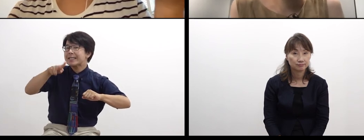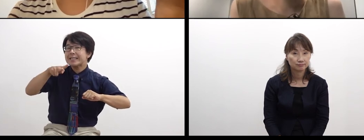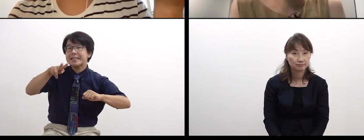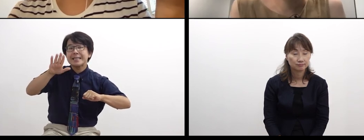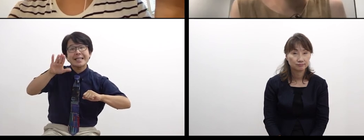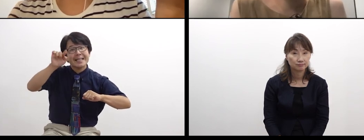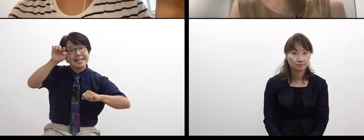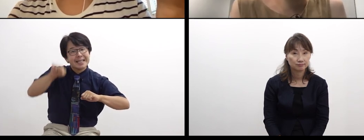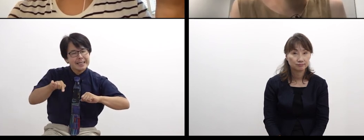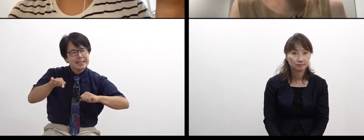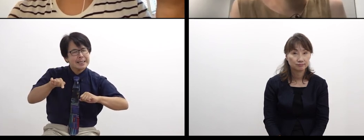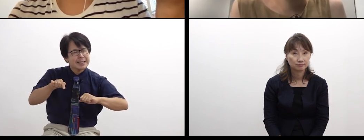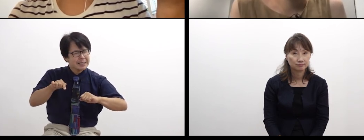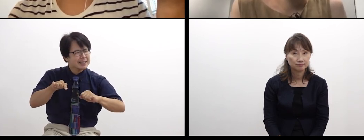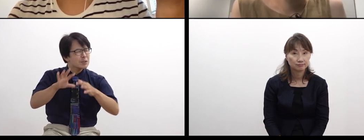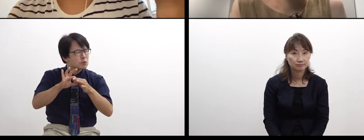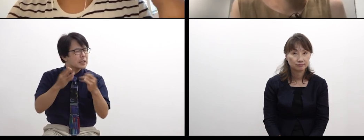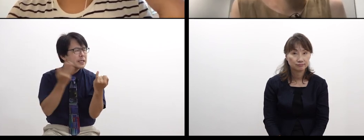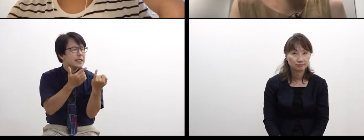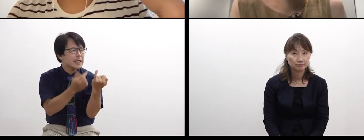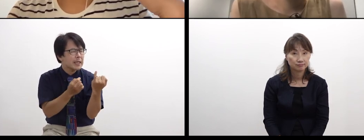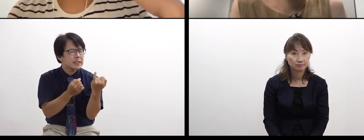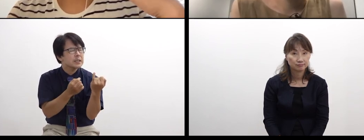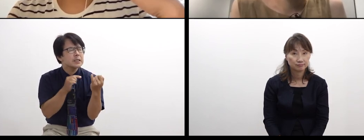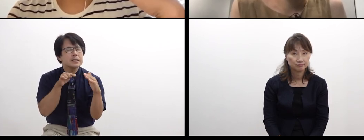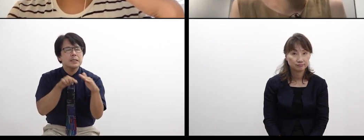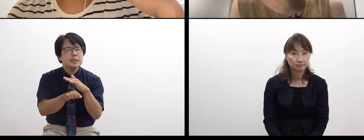I mean,